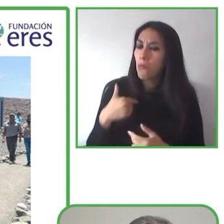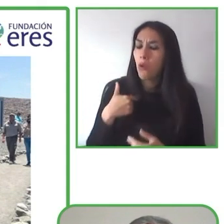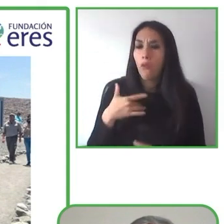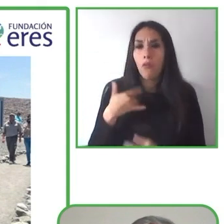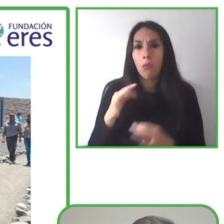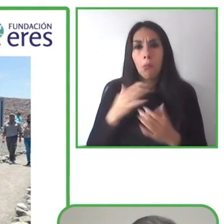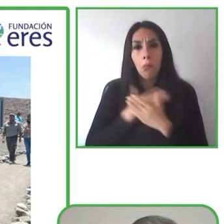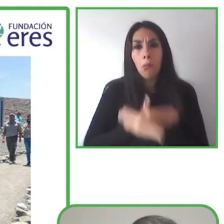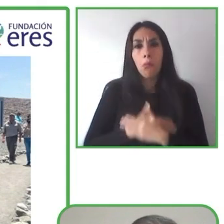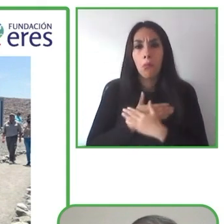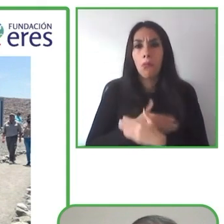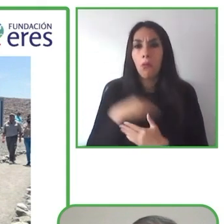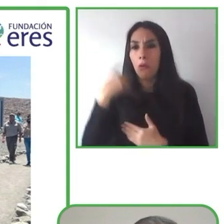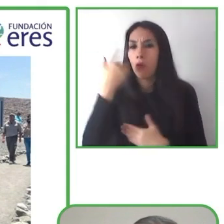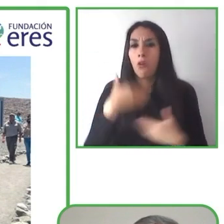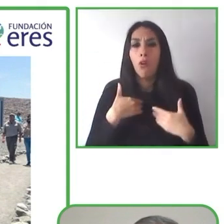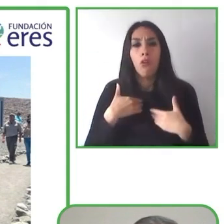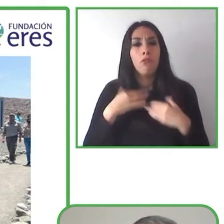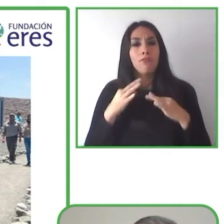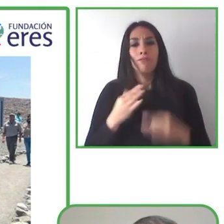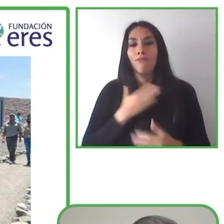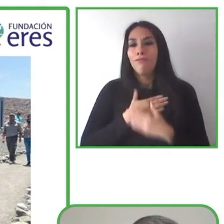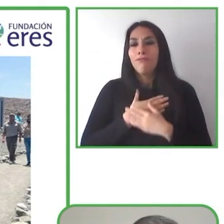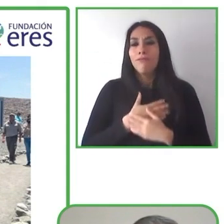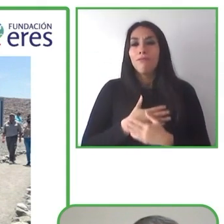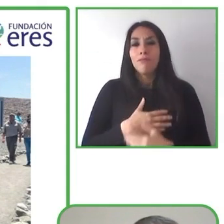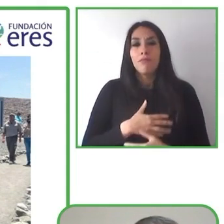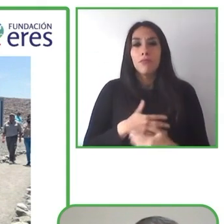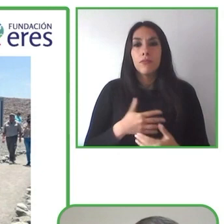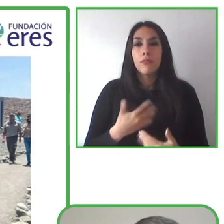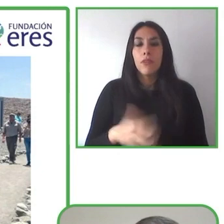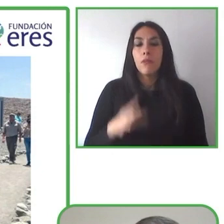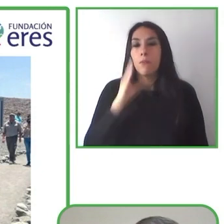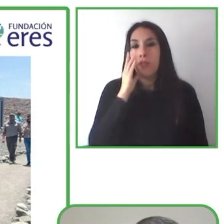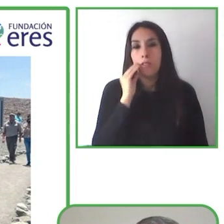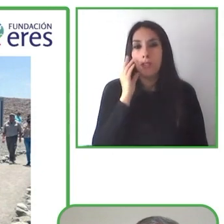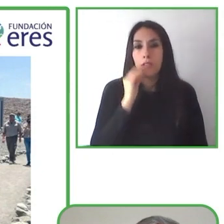We have a fantastic, satisfactory rating from our users.